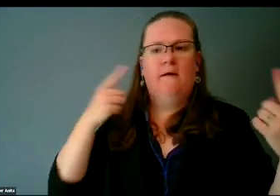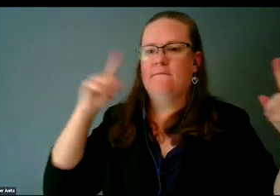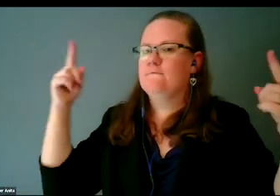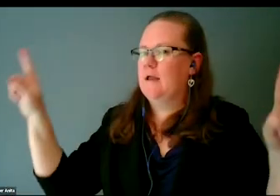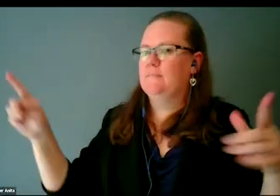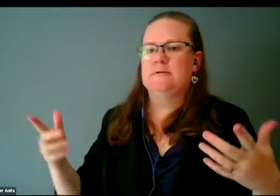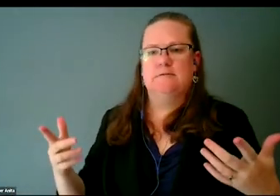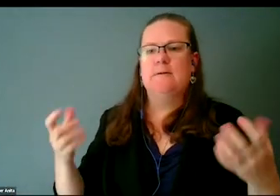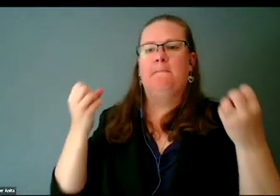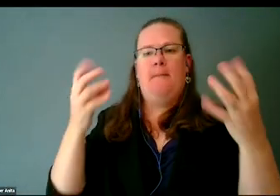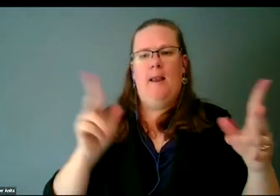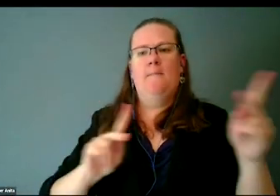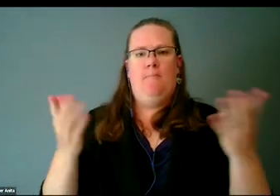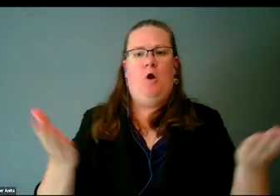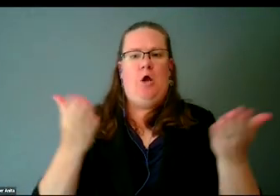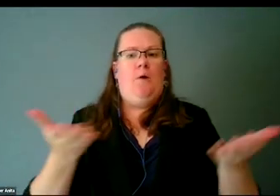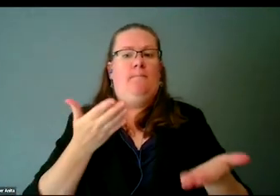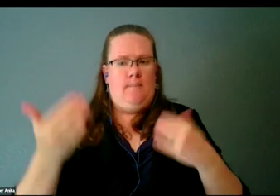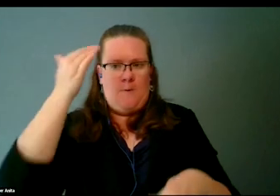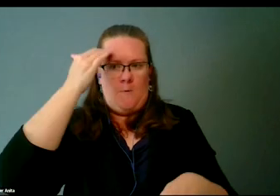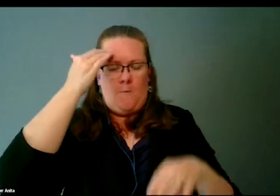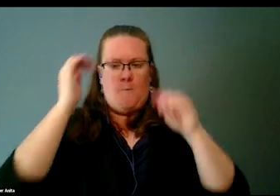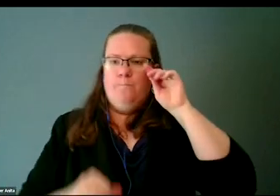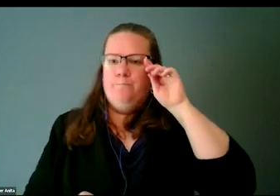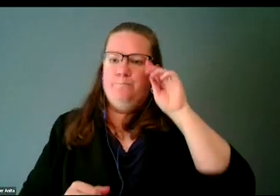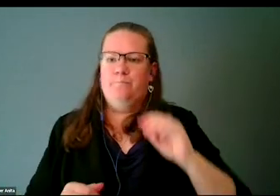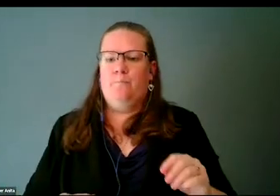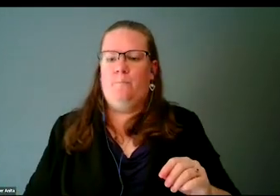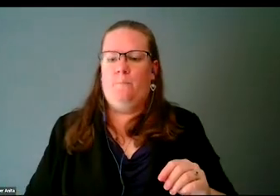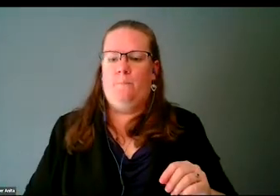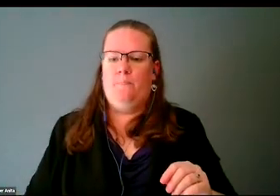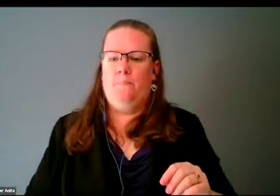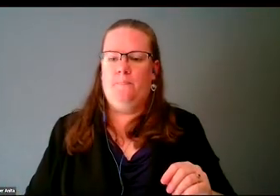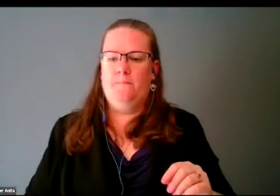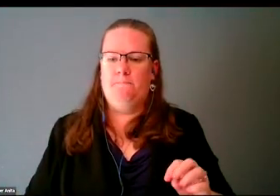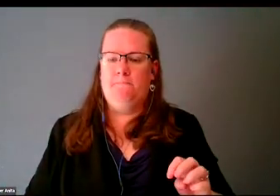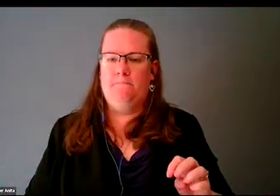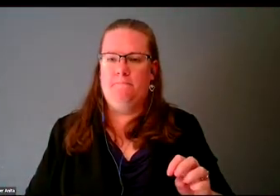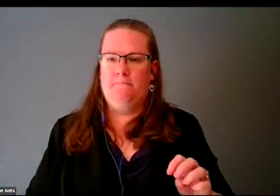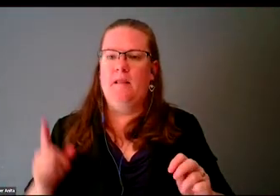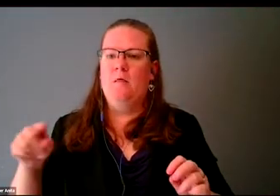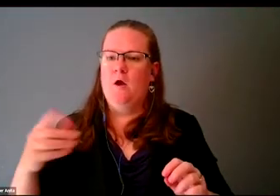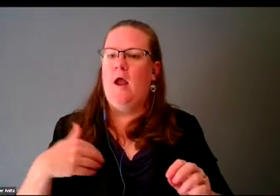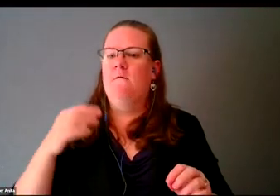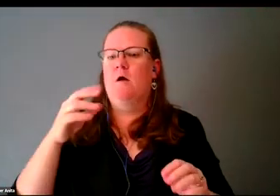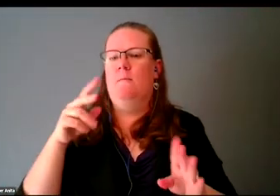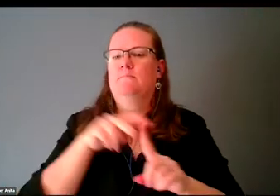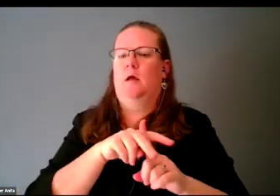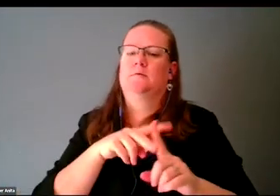may even know about. There is a plugin called Flo Tools where you can add